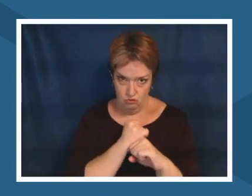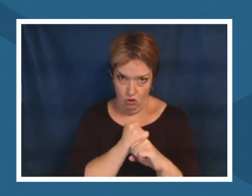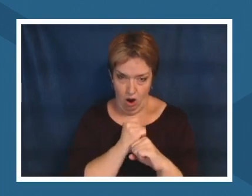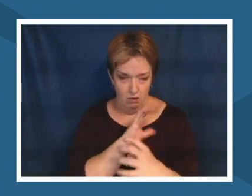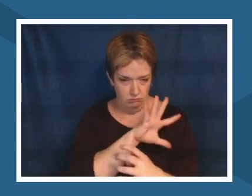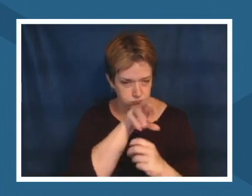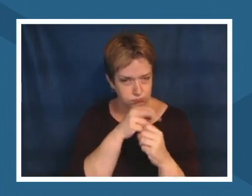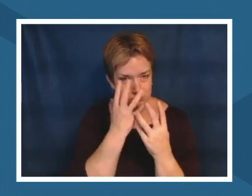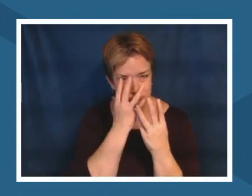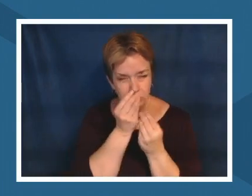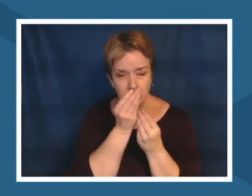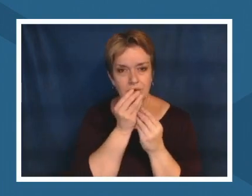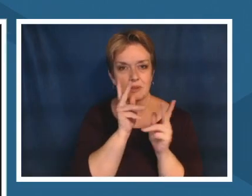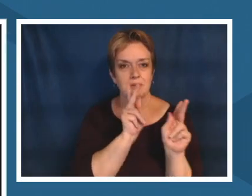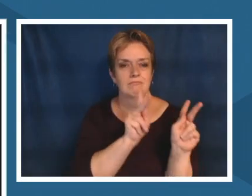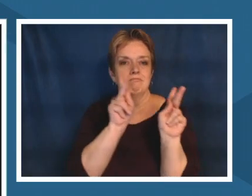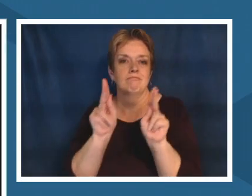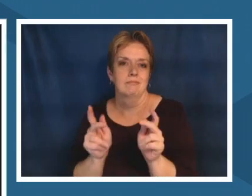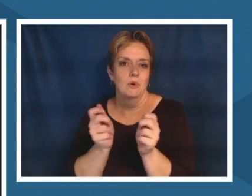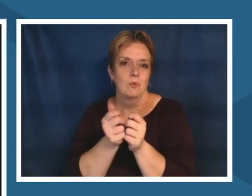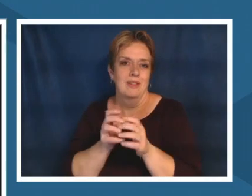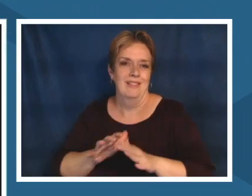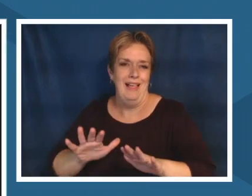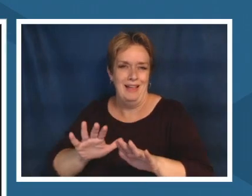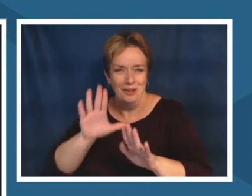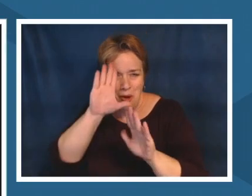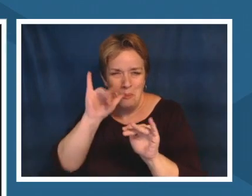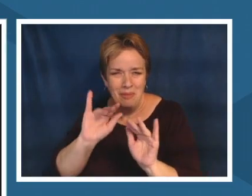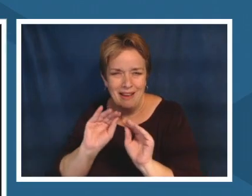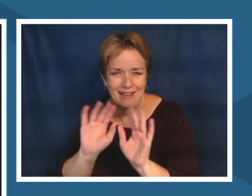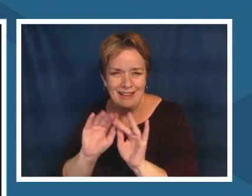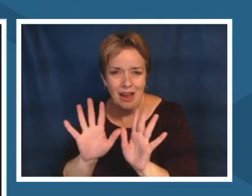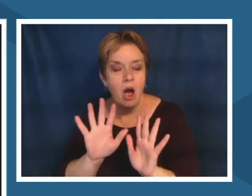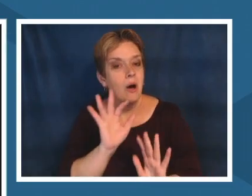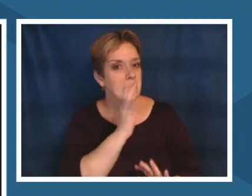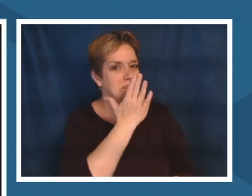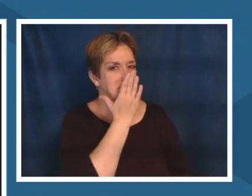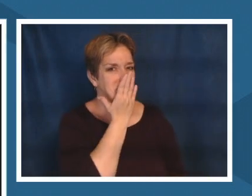yeah i hope that helps a little bit you know